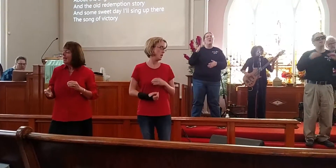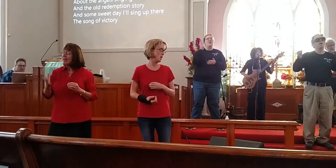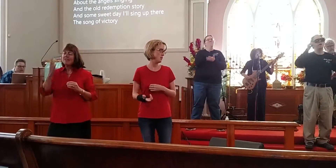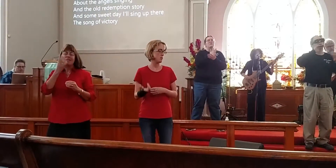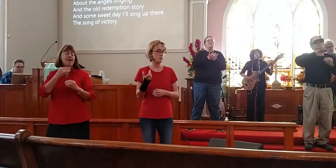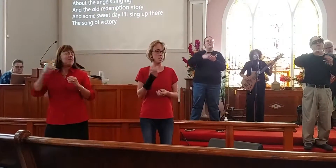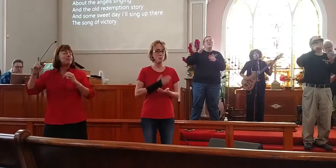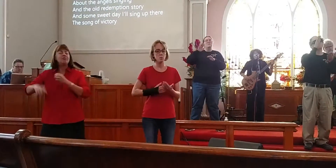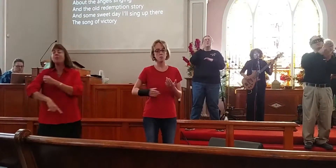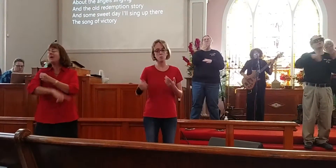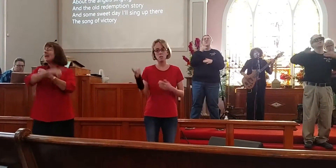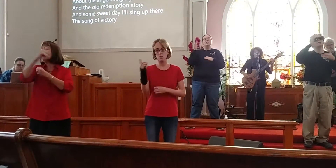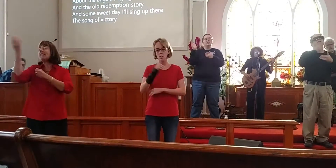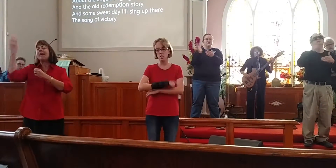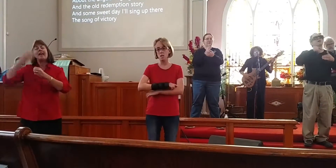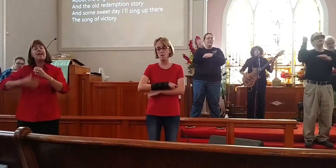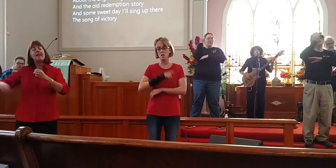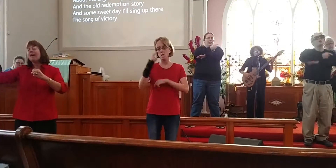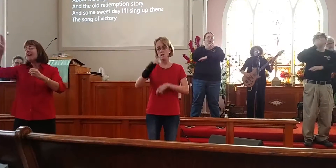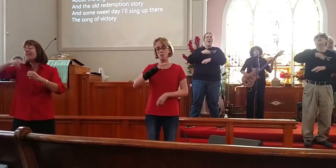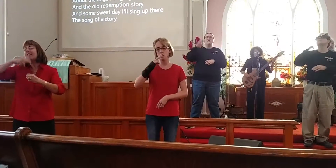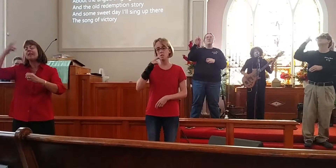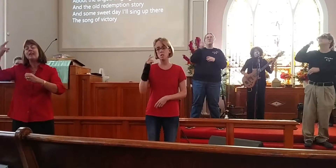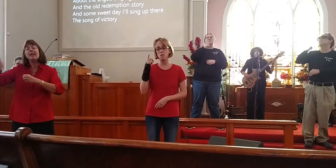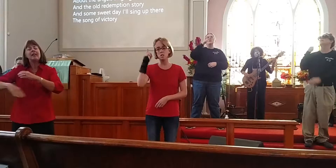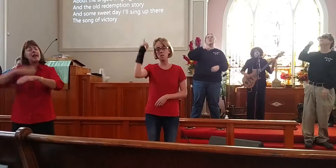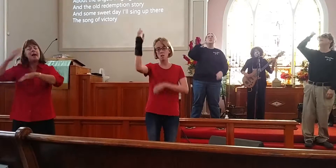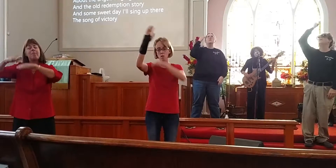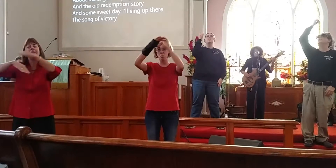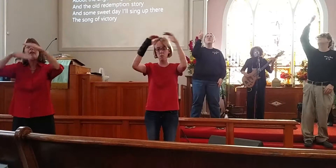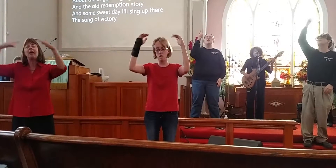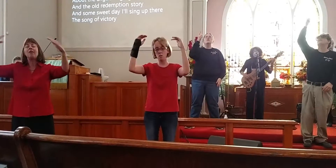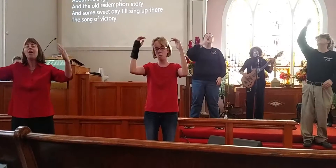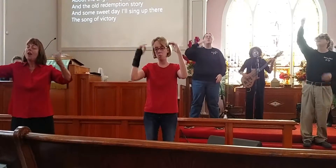And some sweet day, I'll sing up there